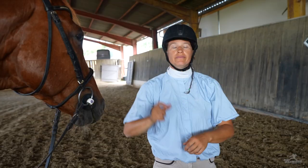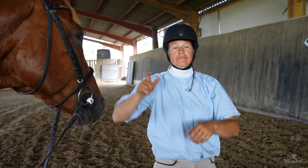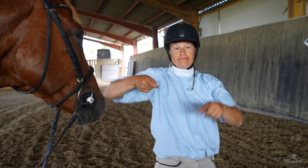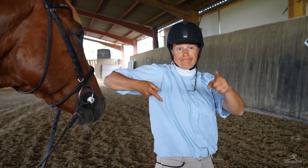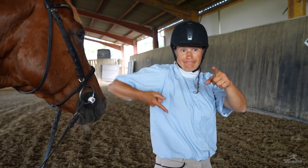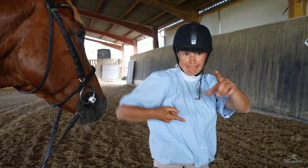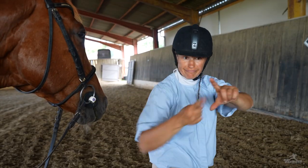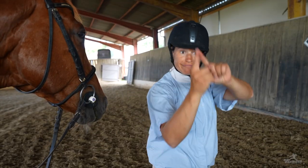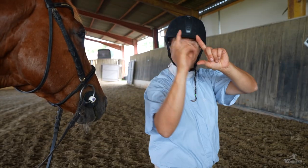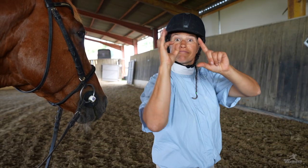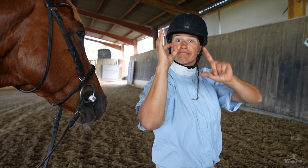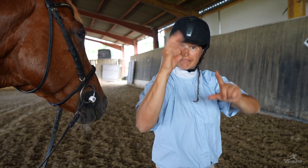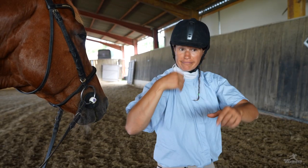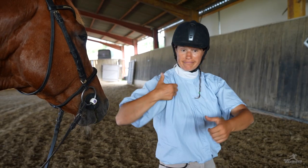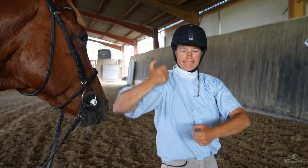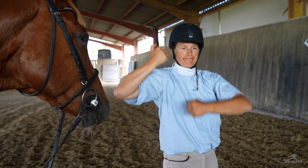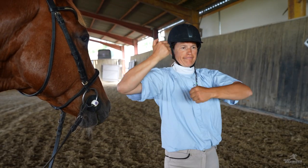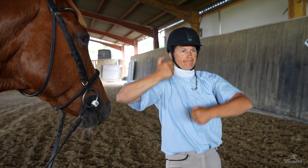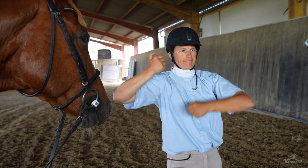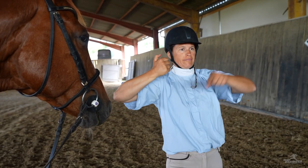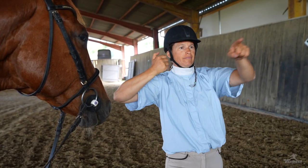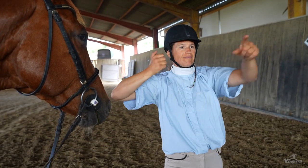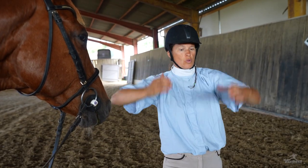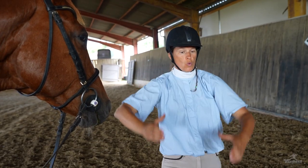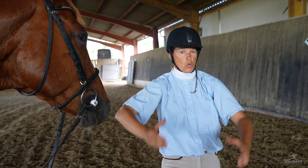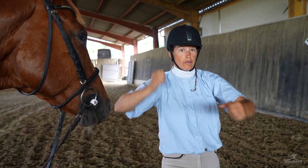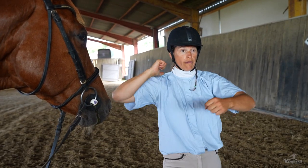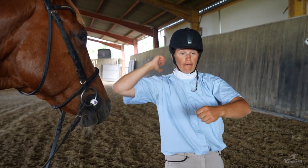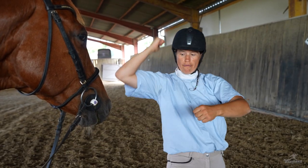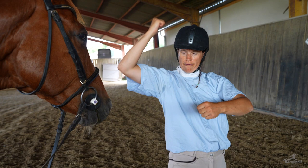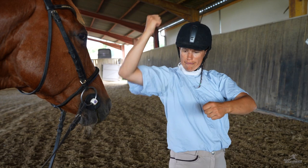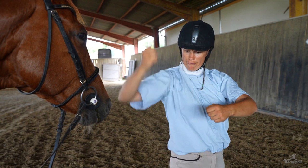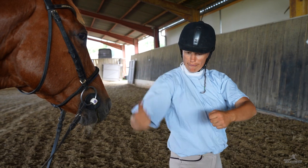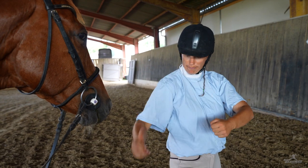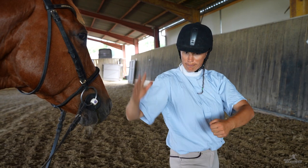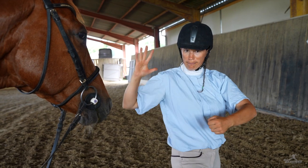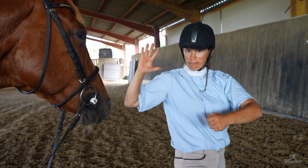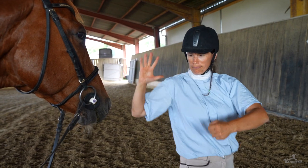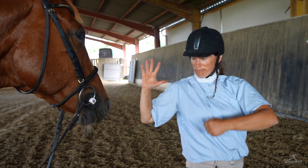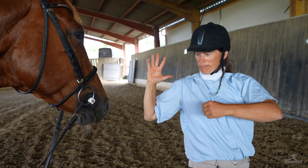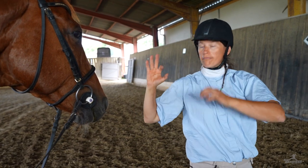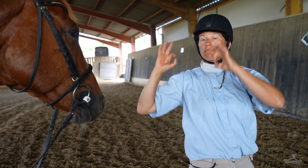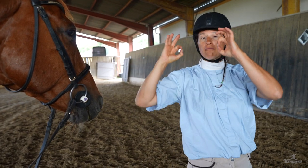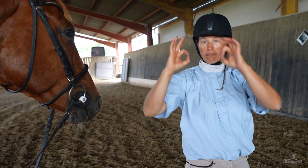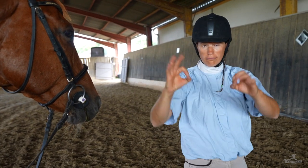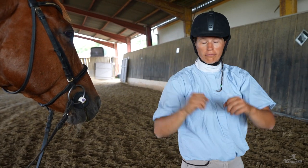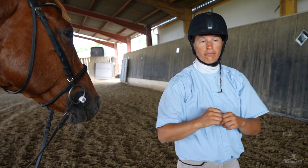Once they have the pole and ring, they must place both in the barrel on the course.